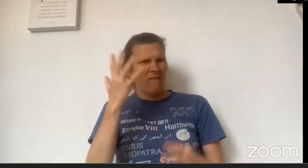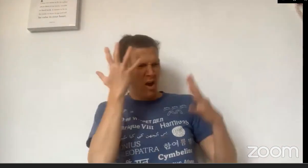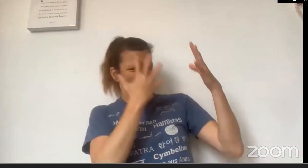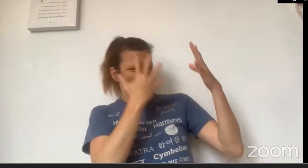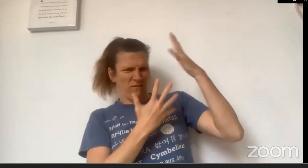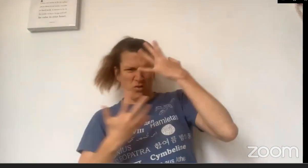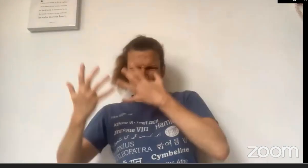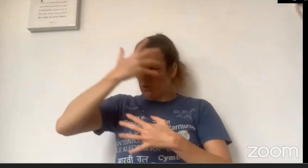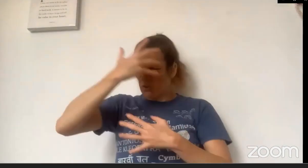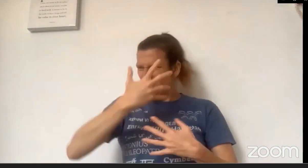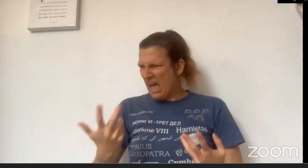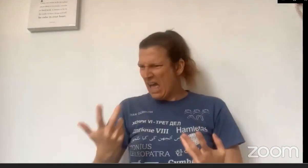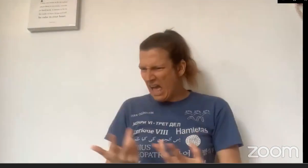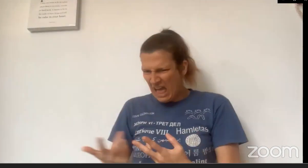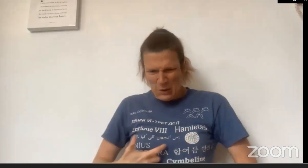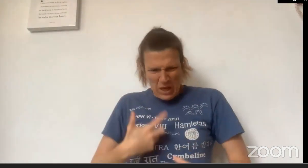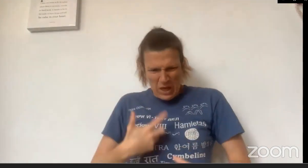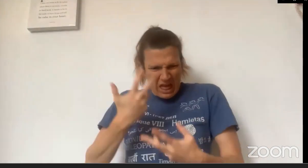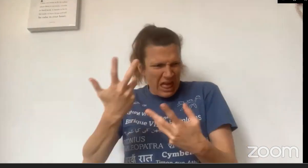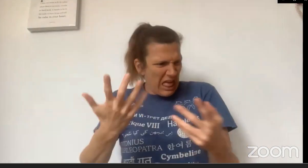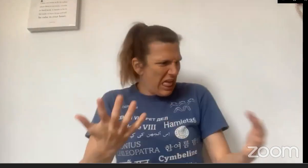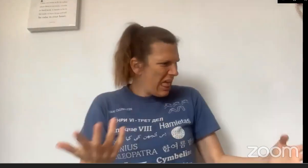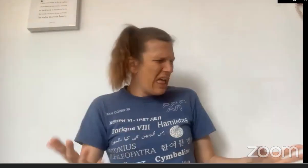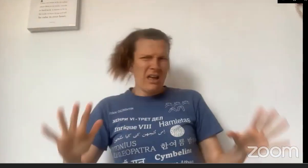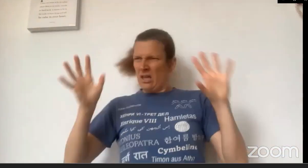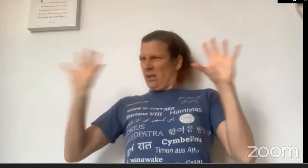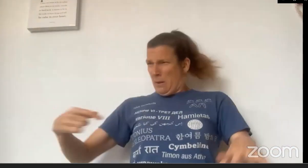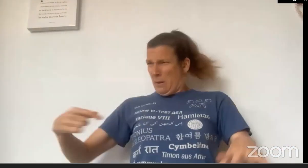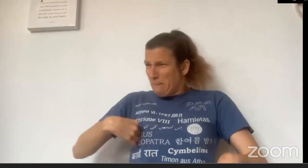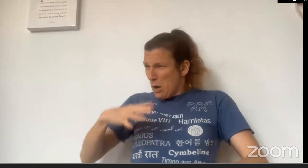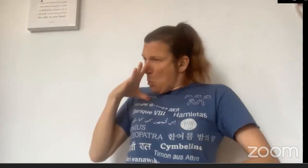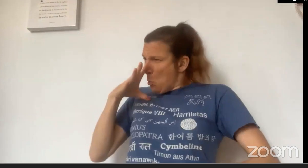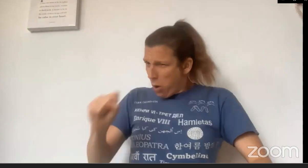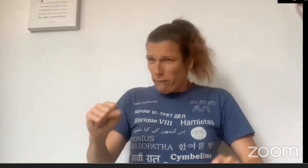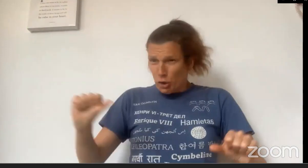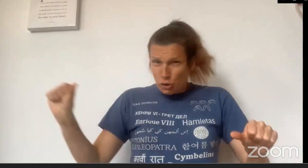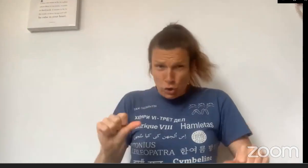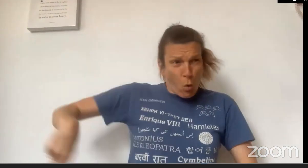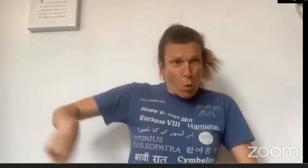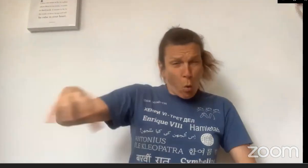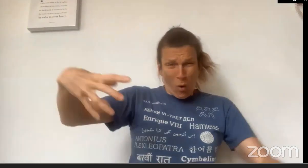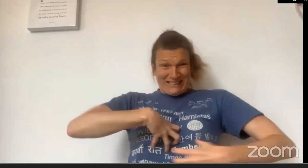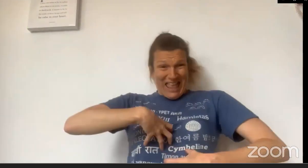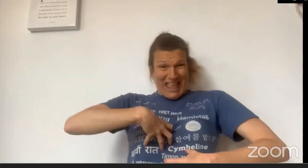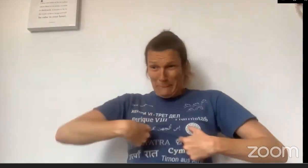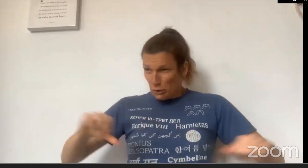"Oh look at me, ugh, how did I get here! You mean Wolf, you should go, you're trying to scare me!"